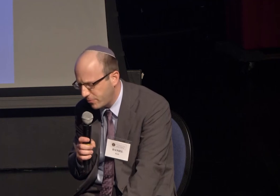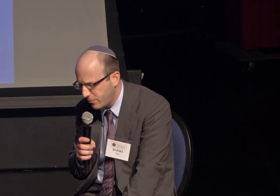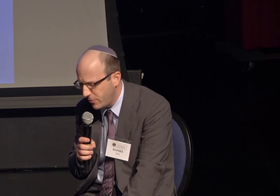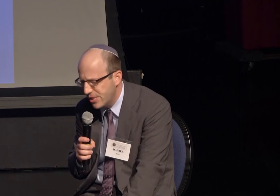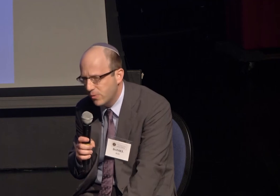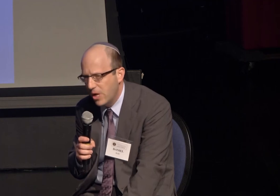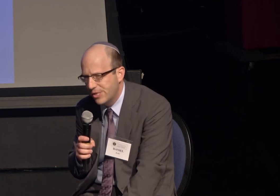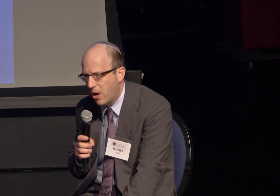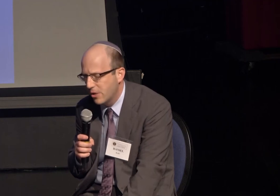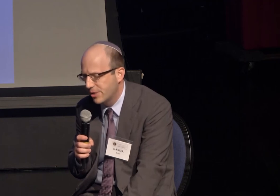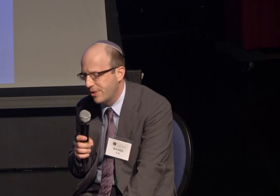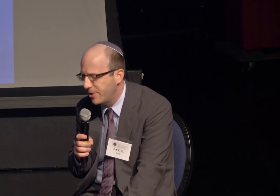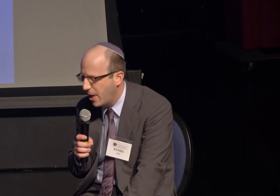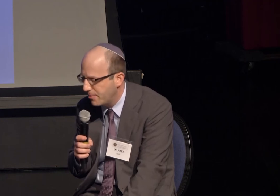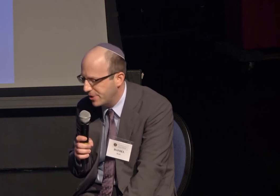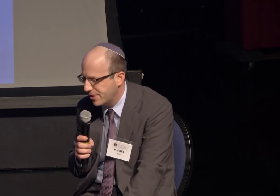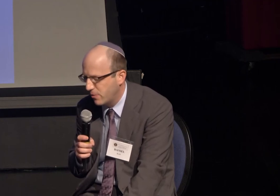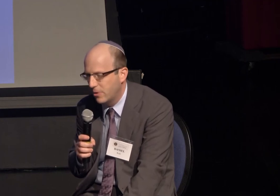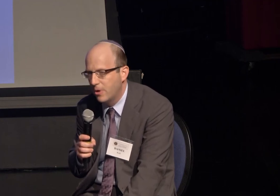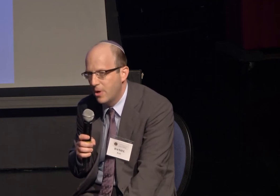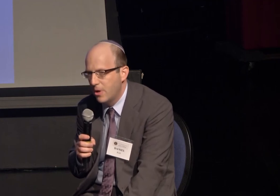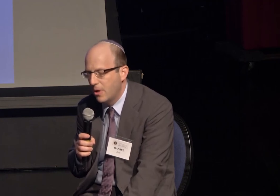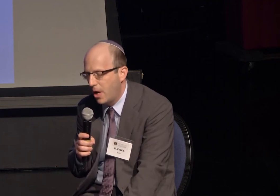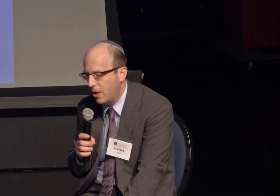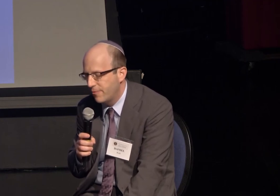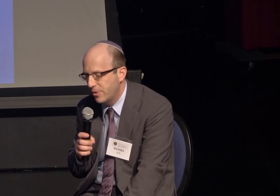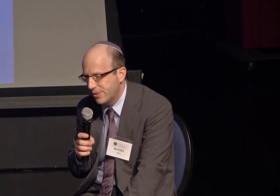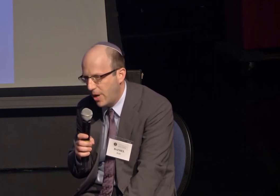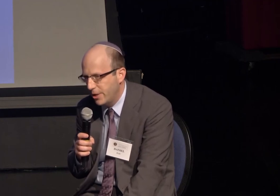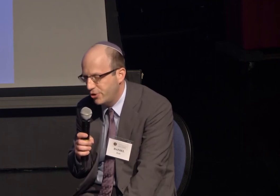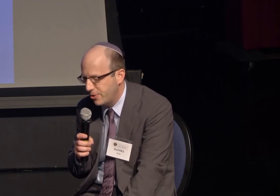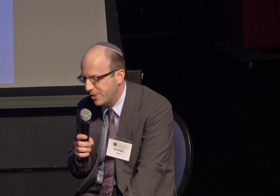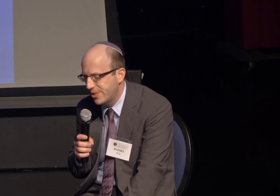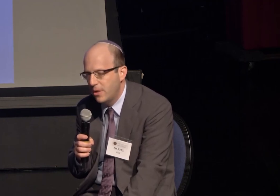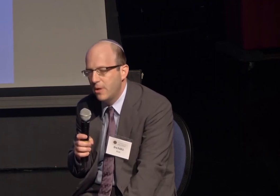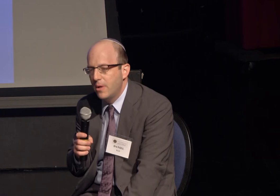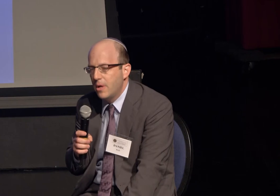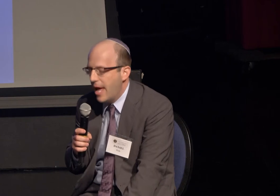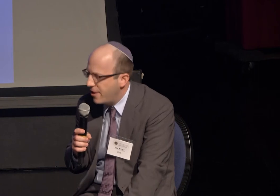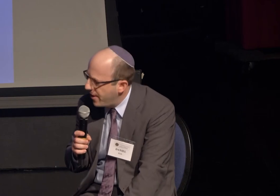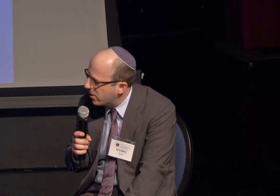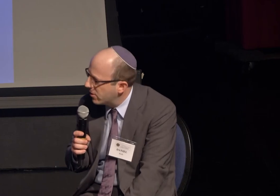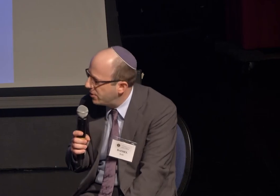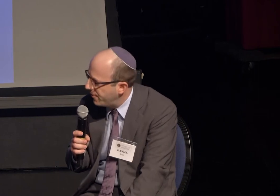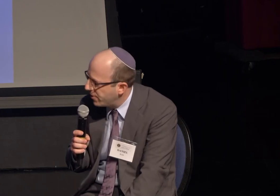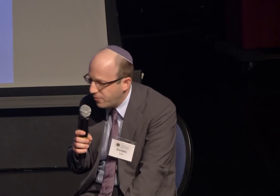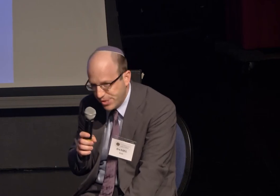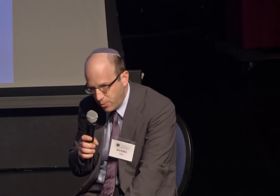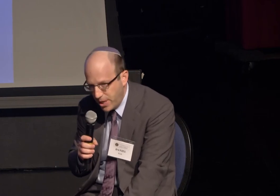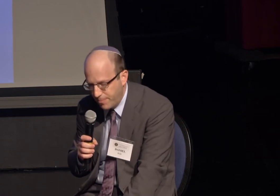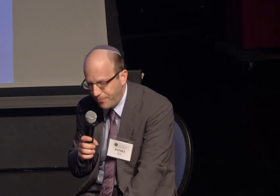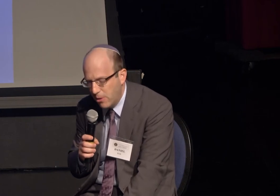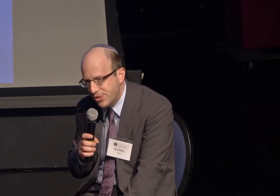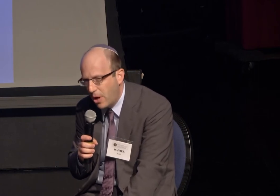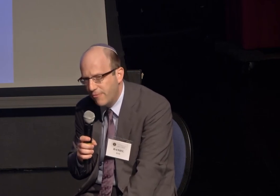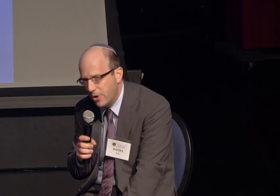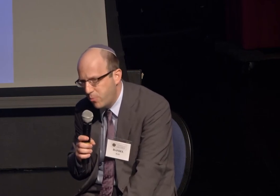some of the options for Israeli Jews and there, in the very first week, I was taught